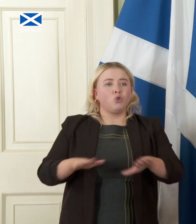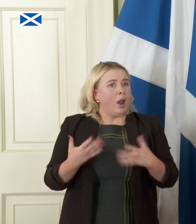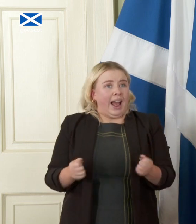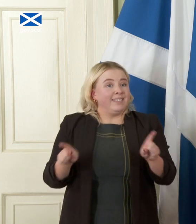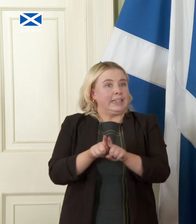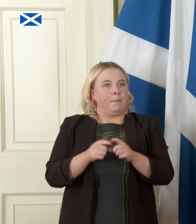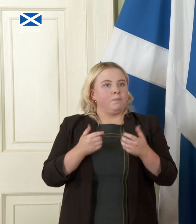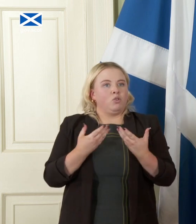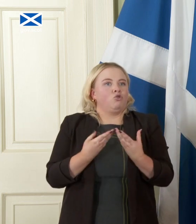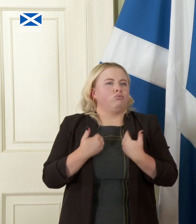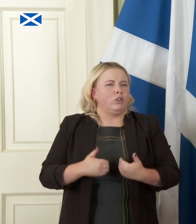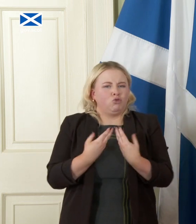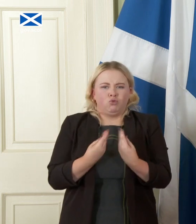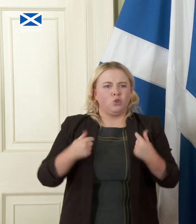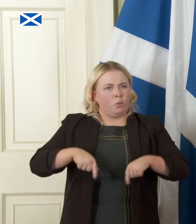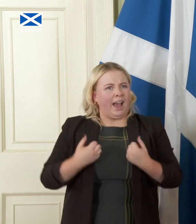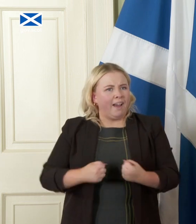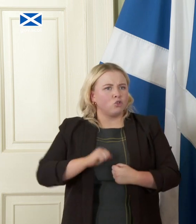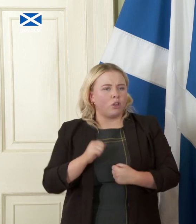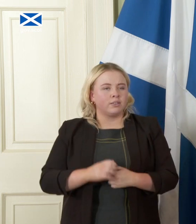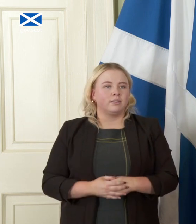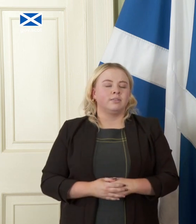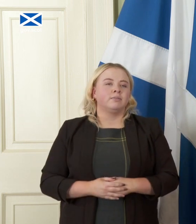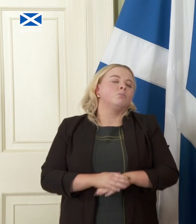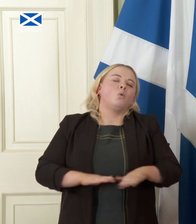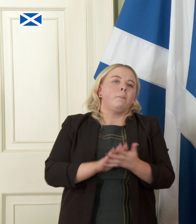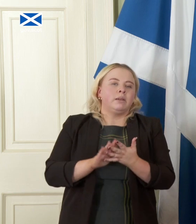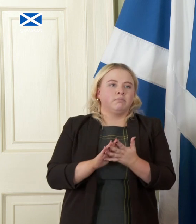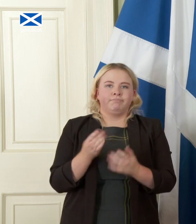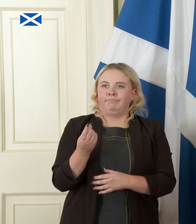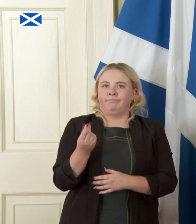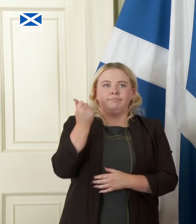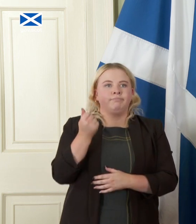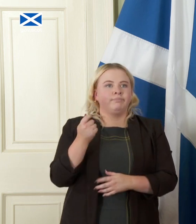doesn't miraculously mean it will suddenly be a success but it should give all of us confidence